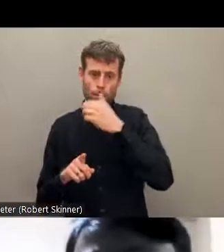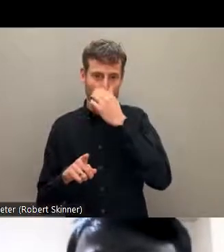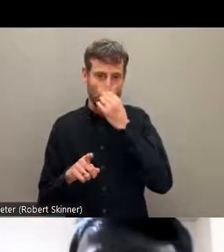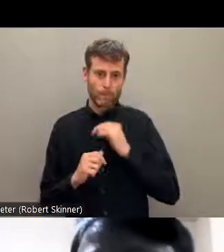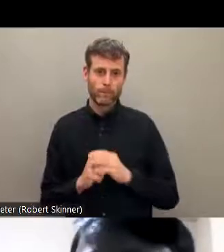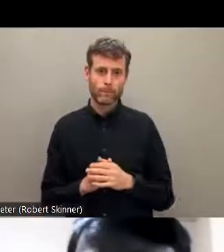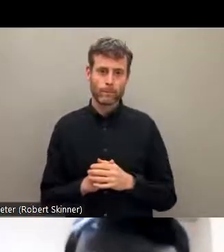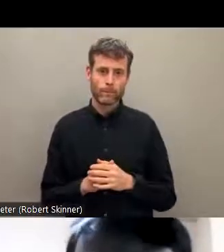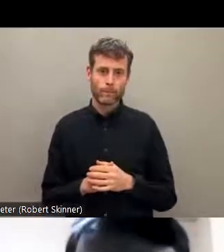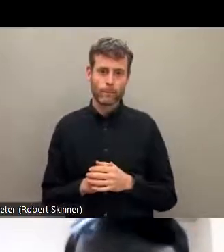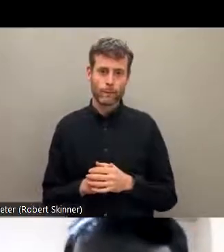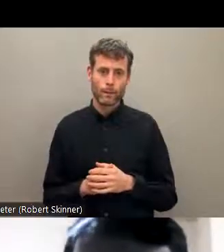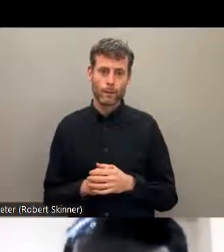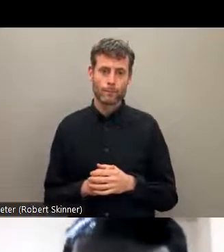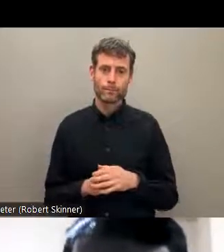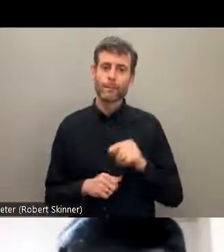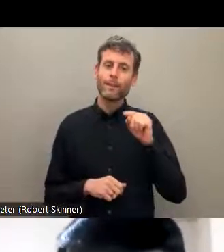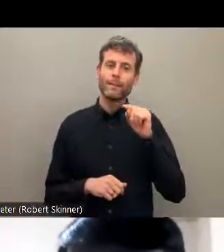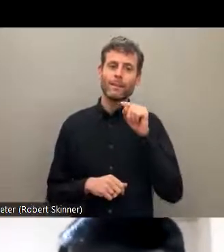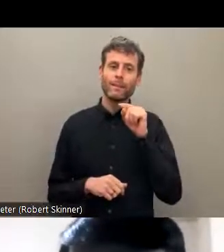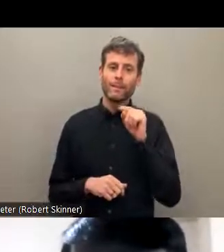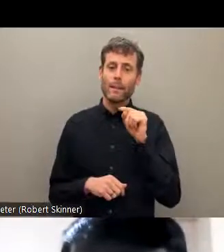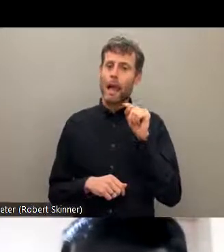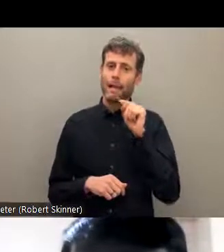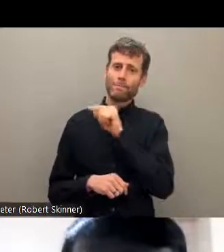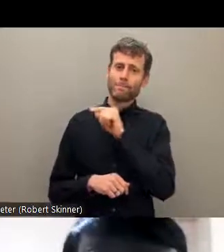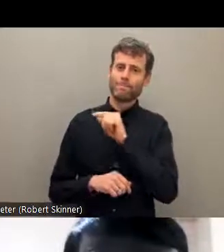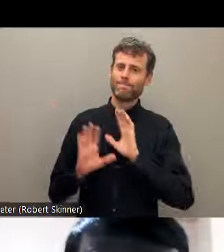identities are not well, you know, received.